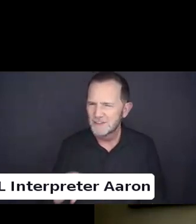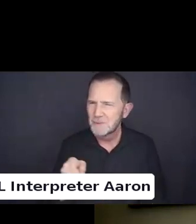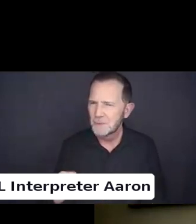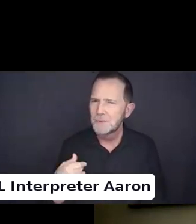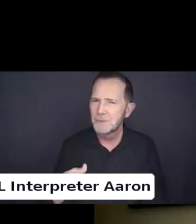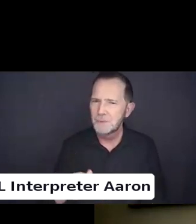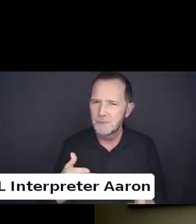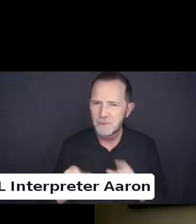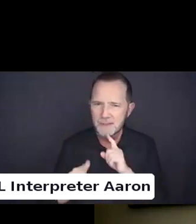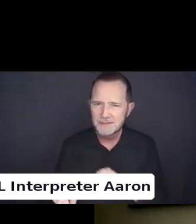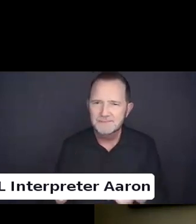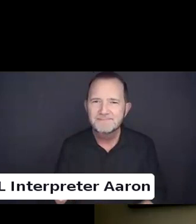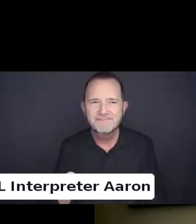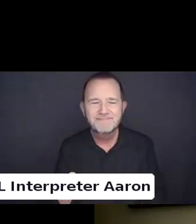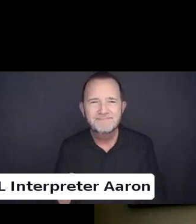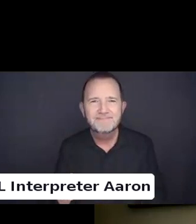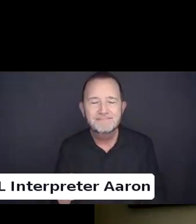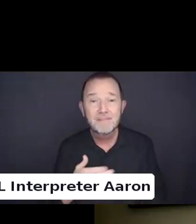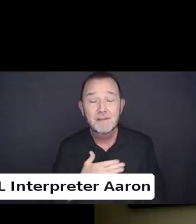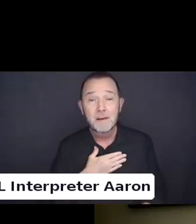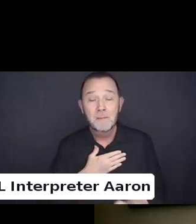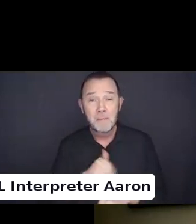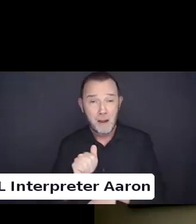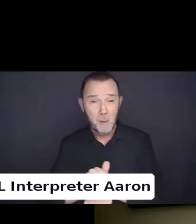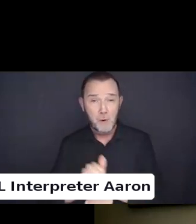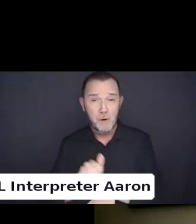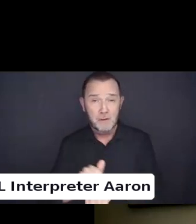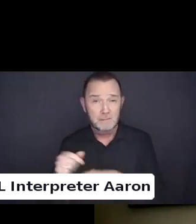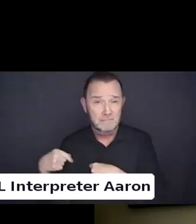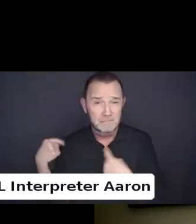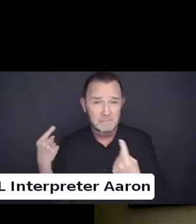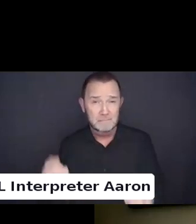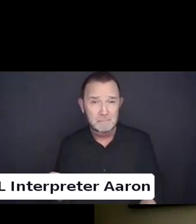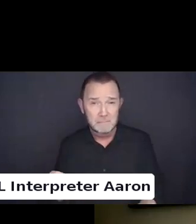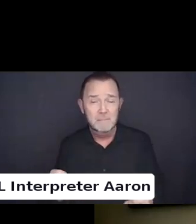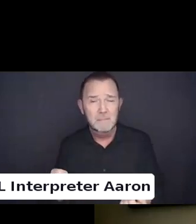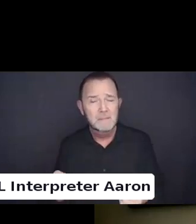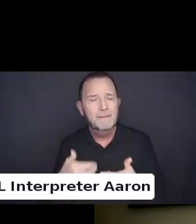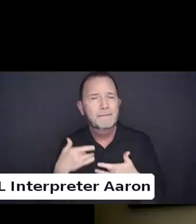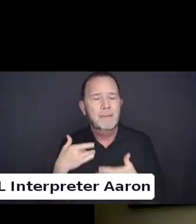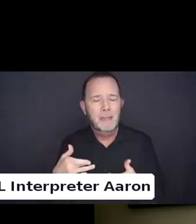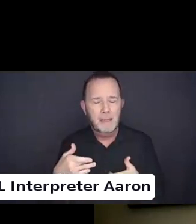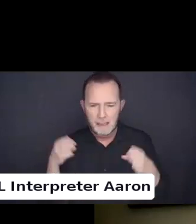Because a lot of the work that I've done is kind of specifically on cross movement organizing.